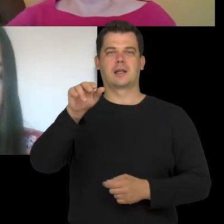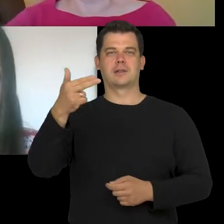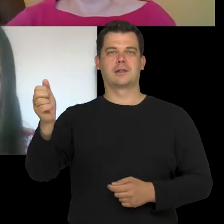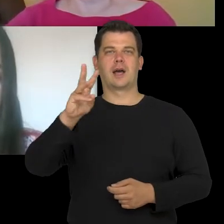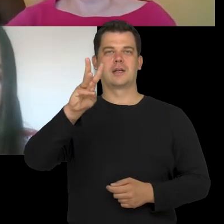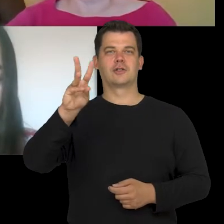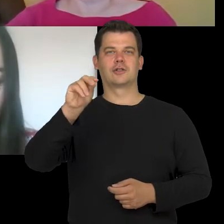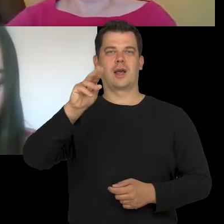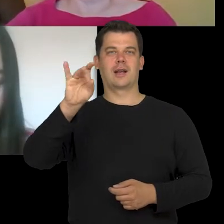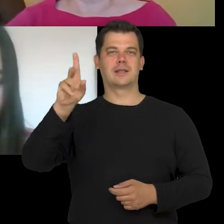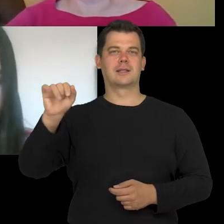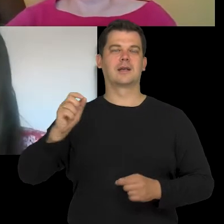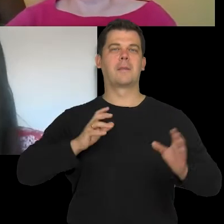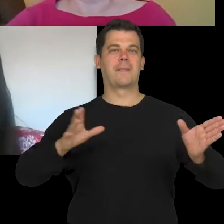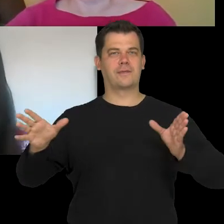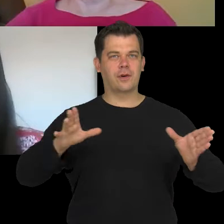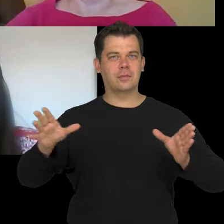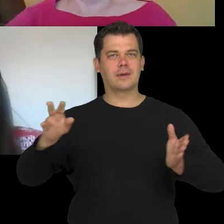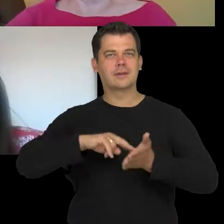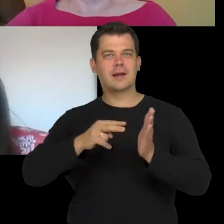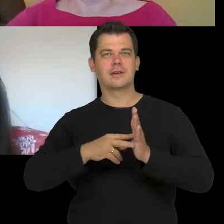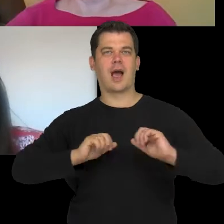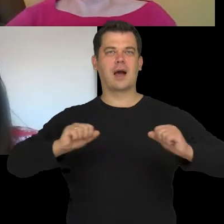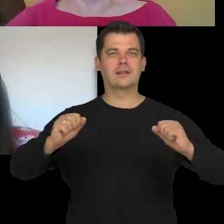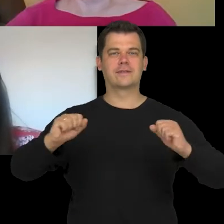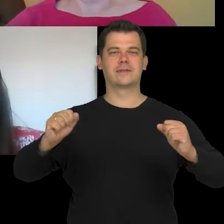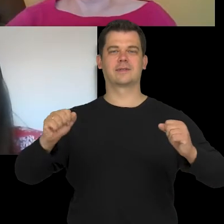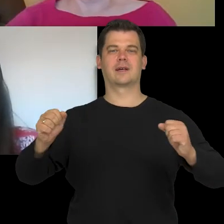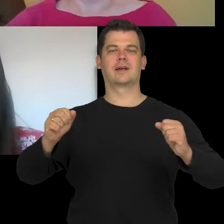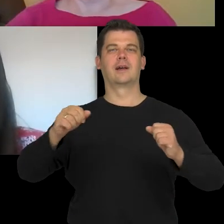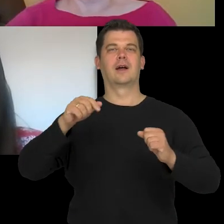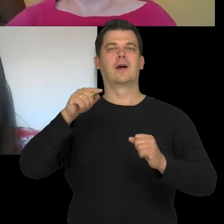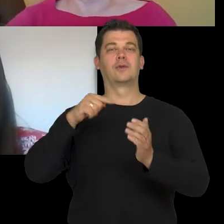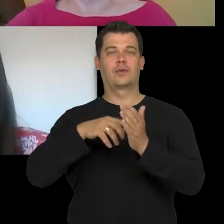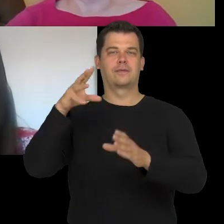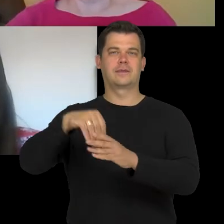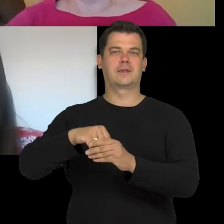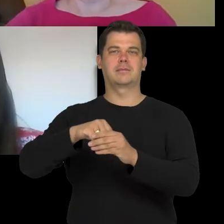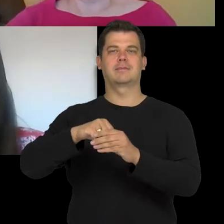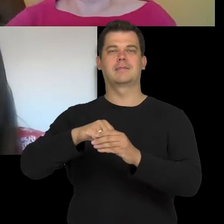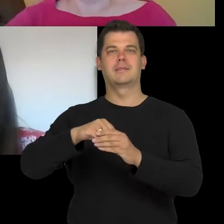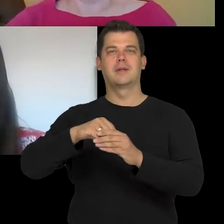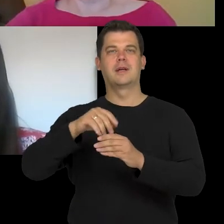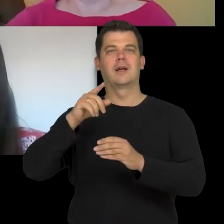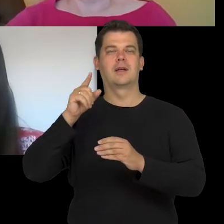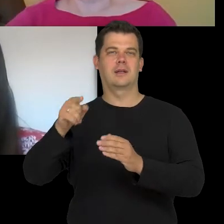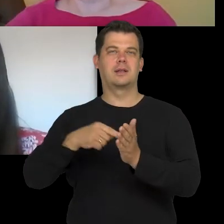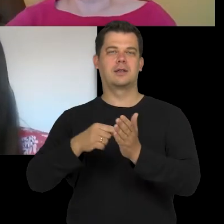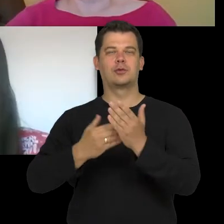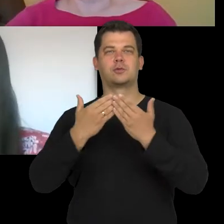a performer, dancer, activist, cultural manager, also performing in the show I've mentioned.